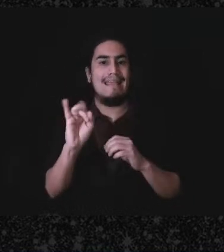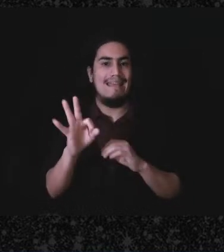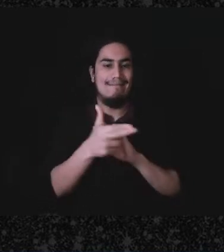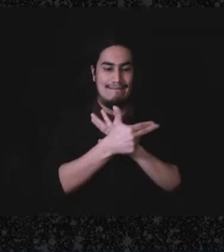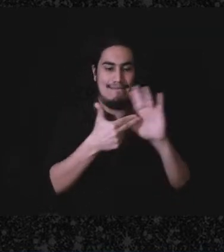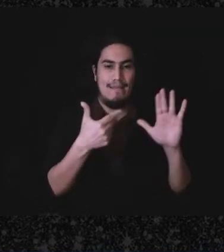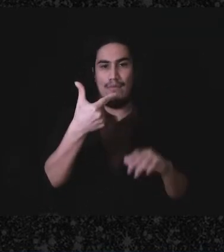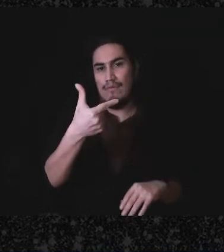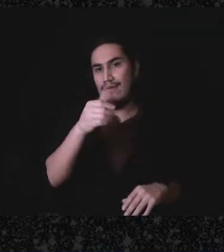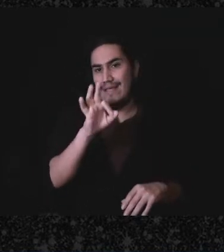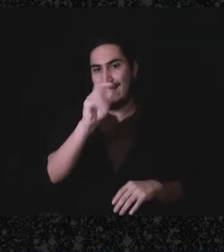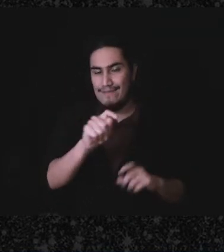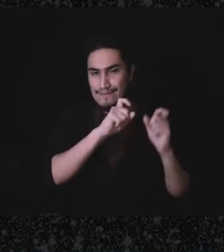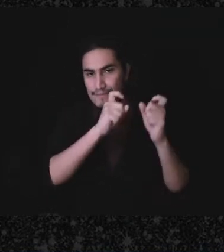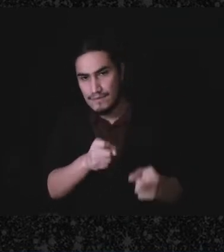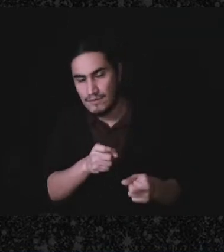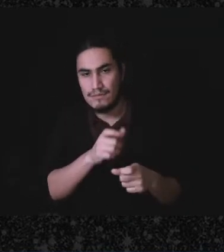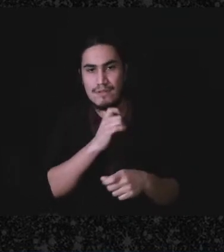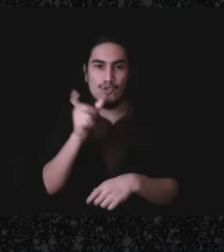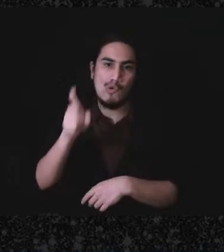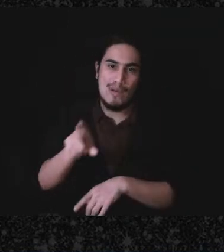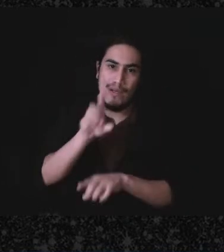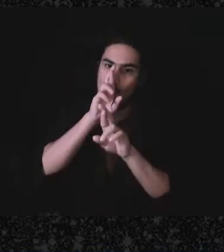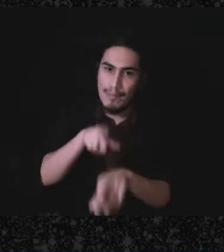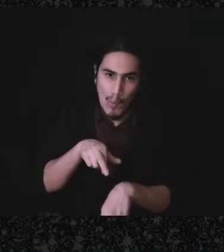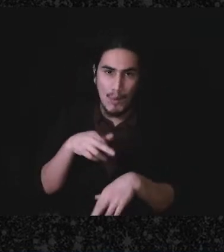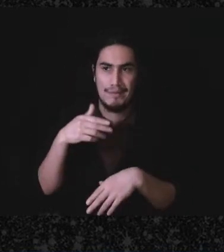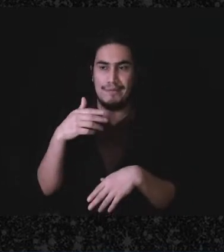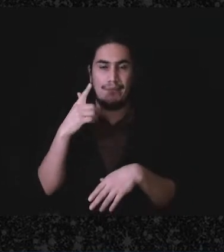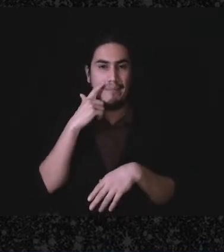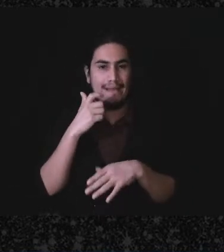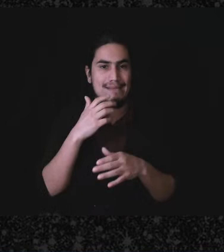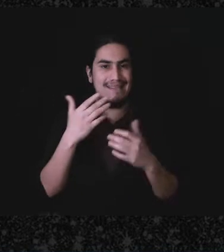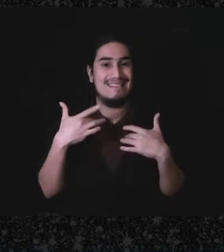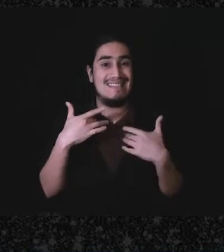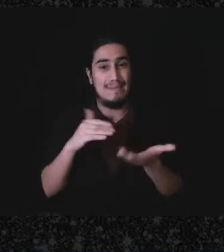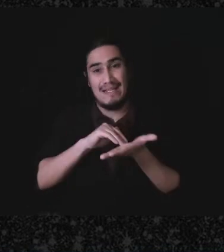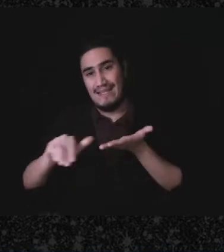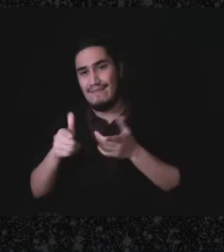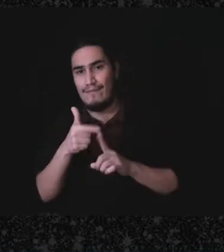doesn't need to be reported because it's excluded from income based on the fact that it's a gift.